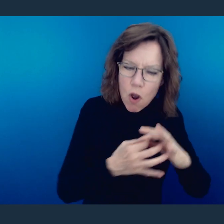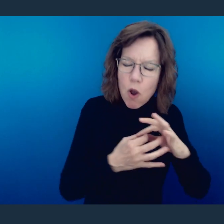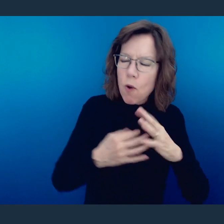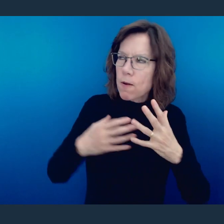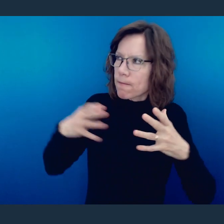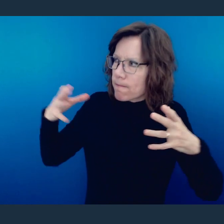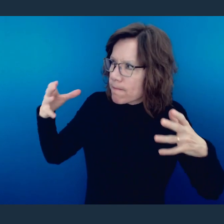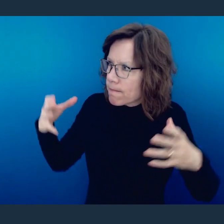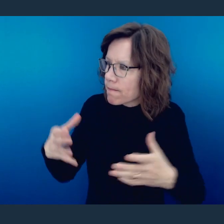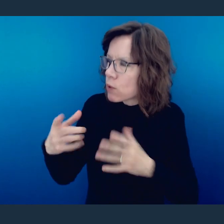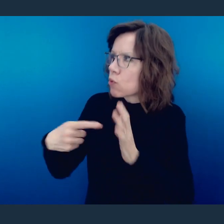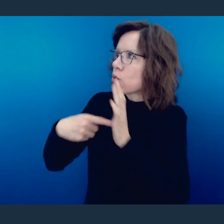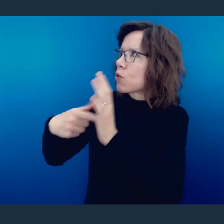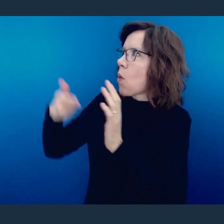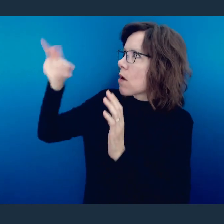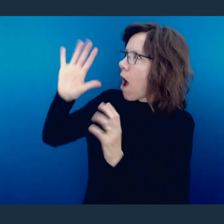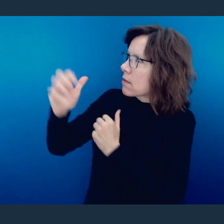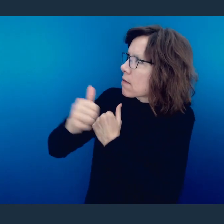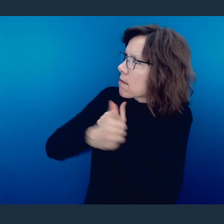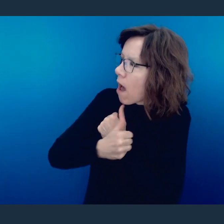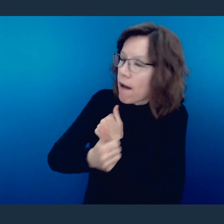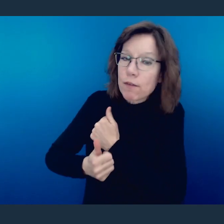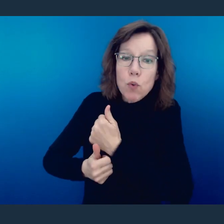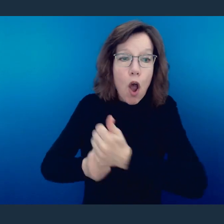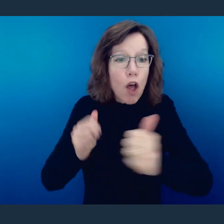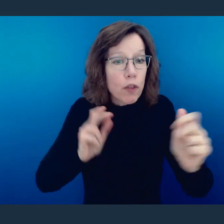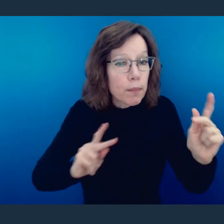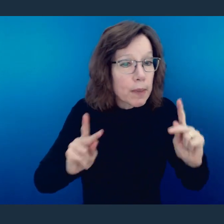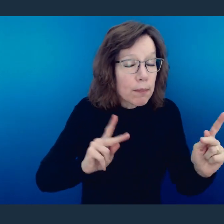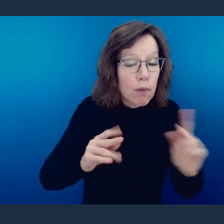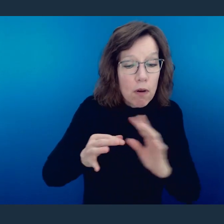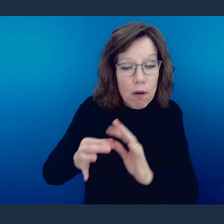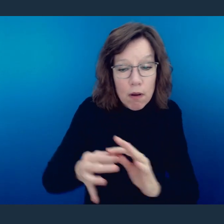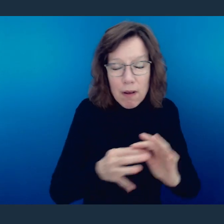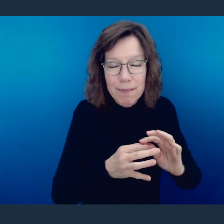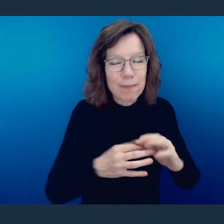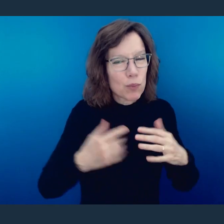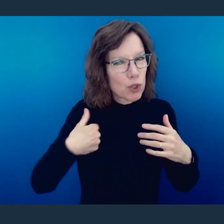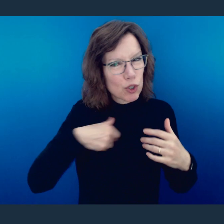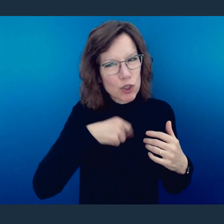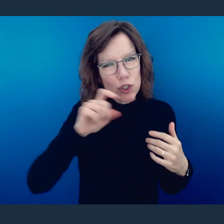and demonstrate the love of God to one another and to others because before we learned to